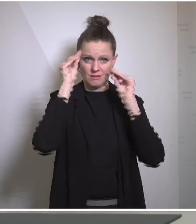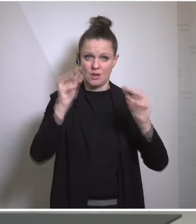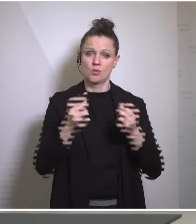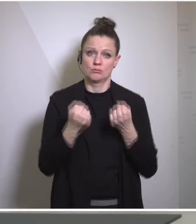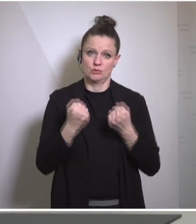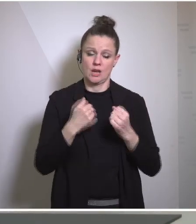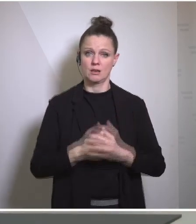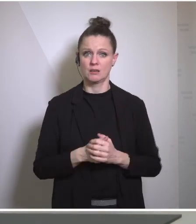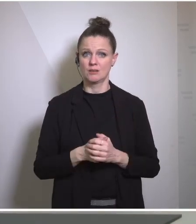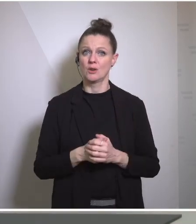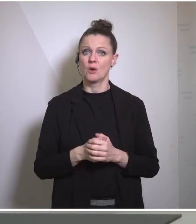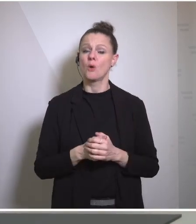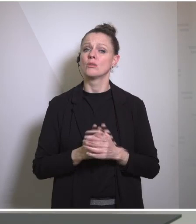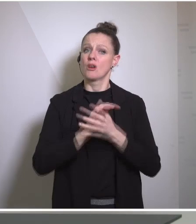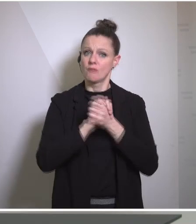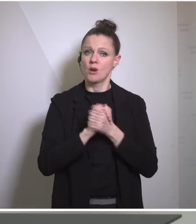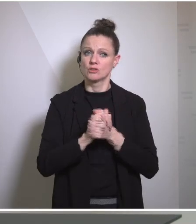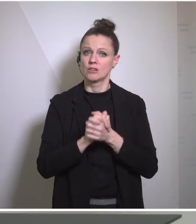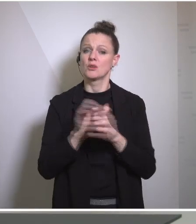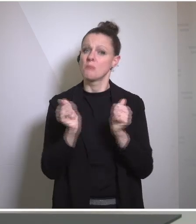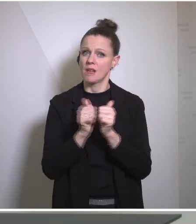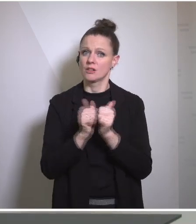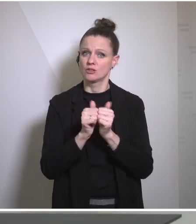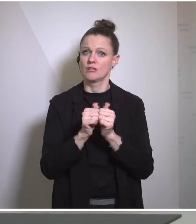than the kind of friendship and partnership that we have with Austria. Thank you!